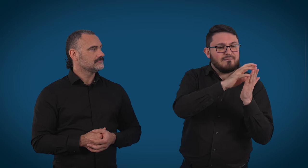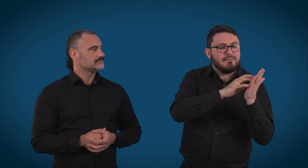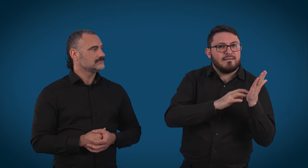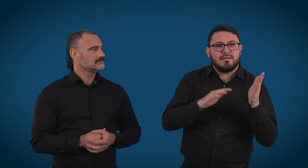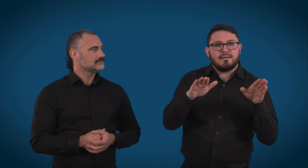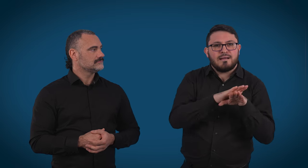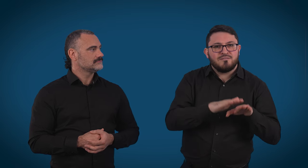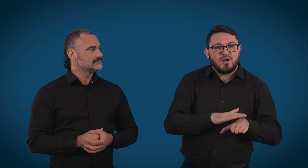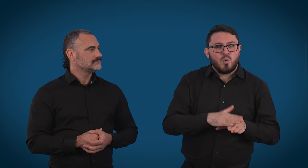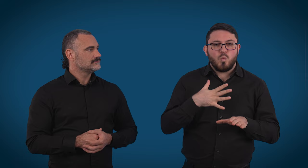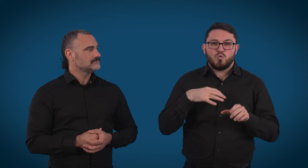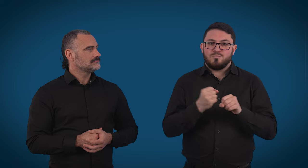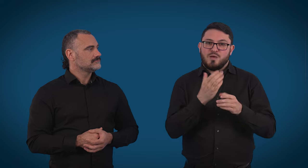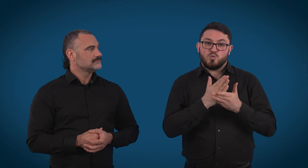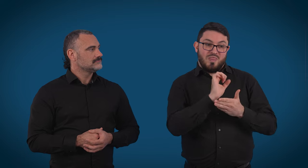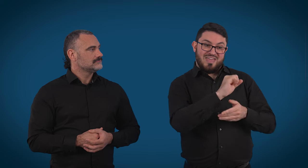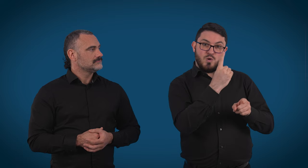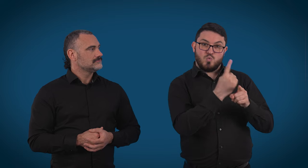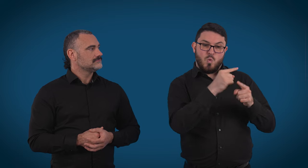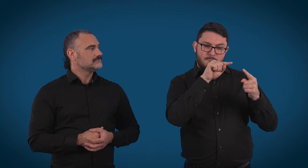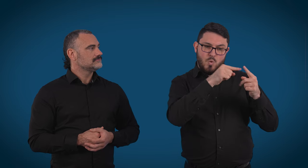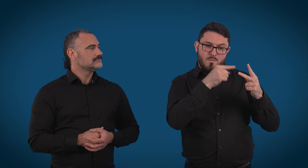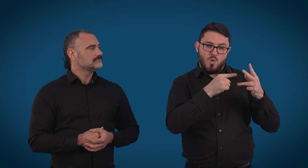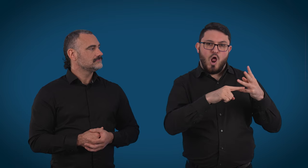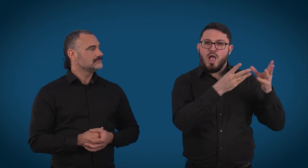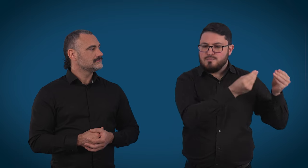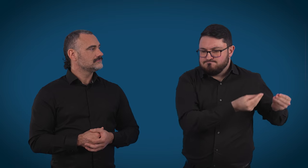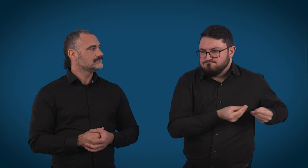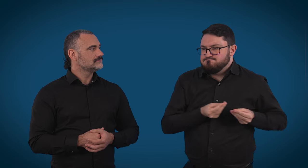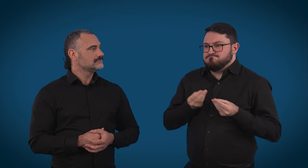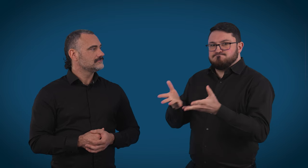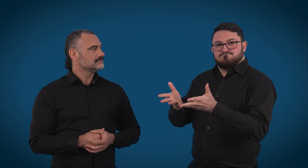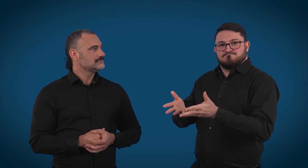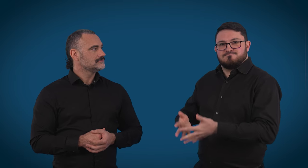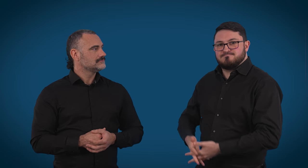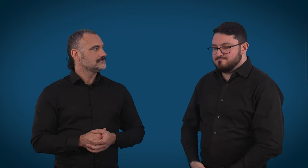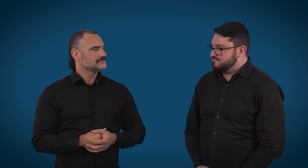make sure that the caller gets all their points across and everything they want to say.